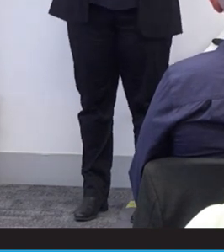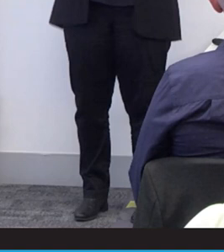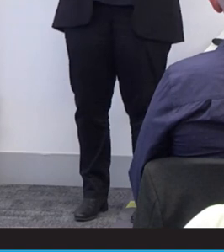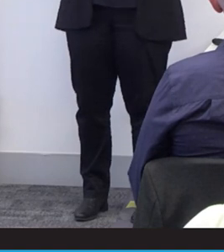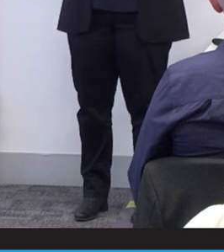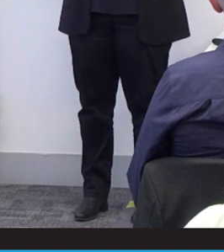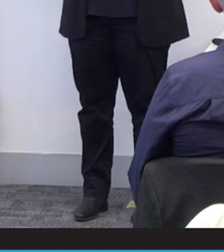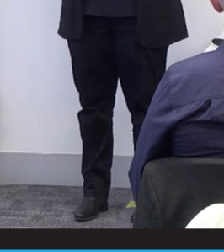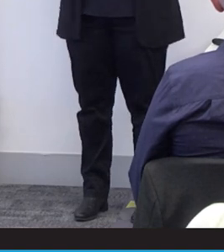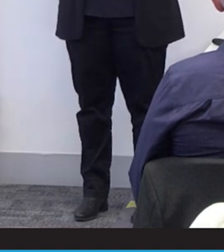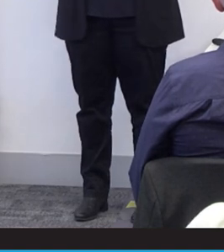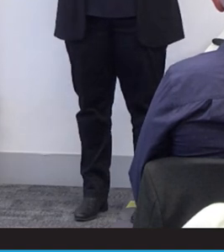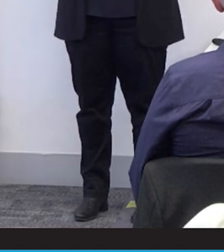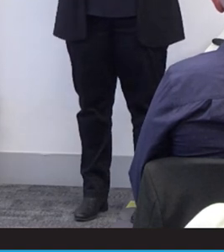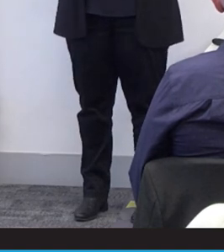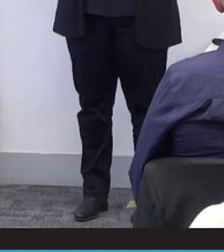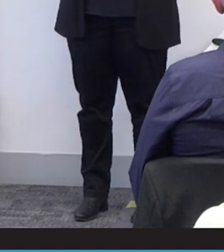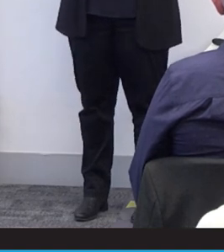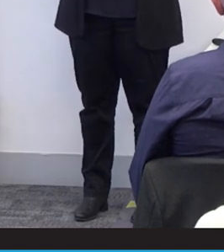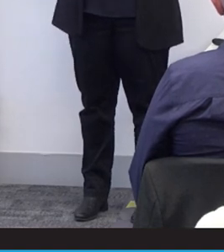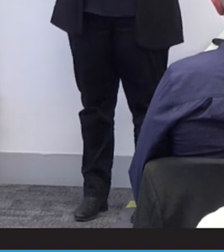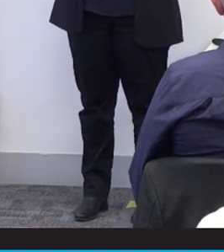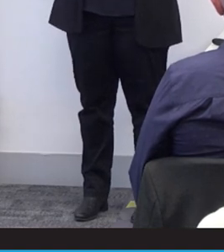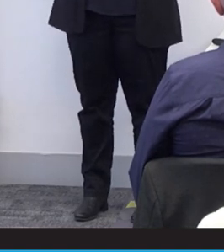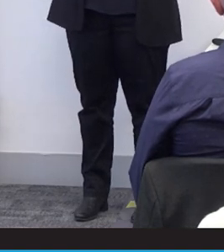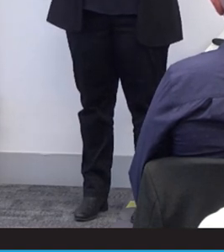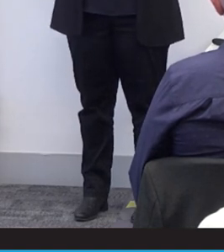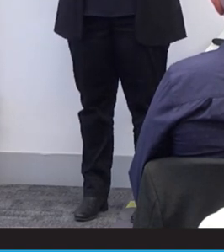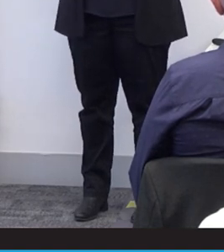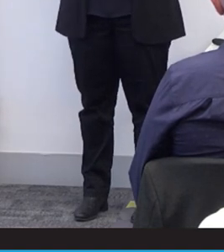My schooling experience was a clear example of the devaluation experienced by individuals with